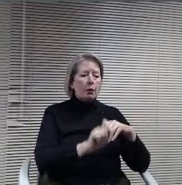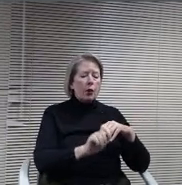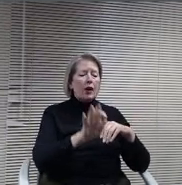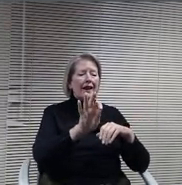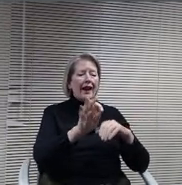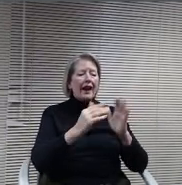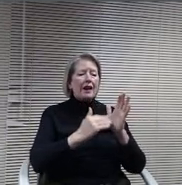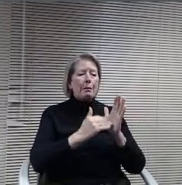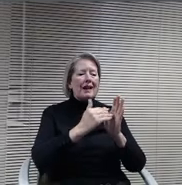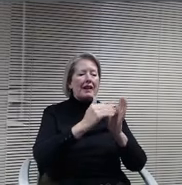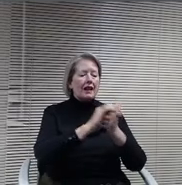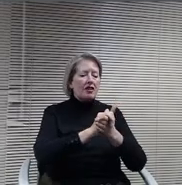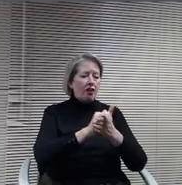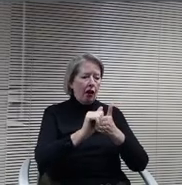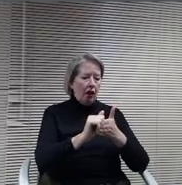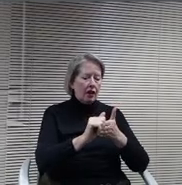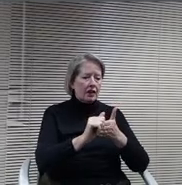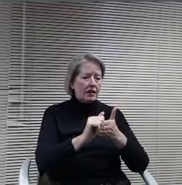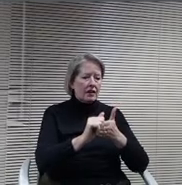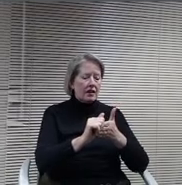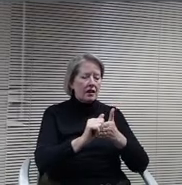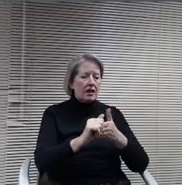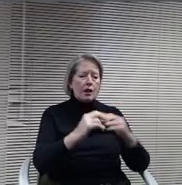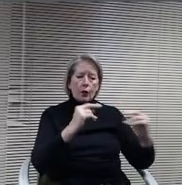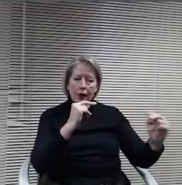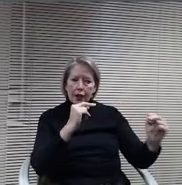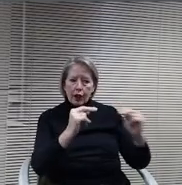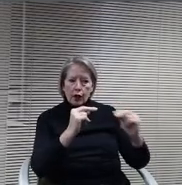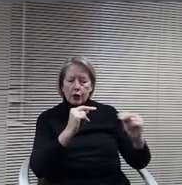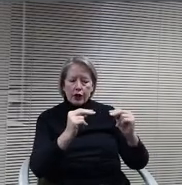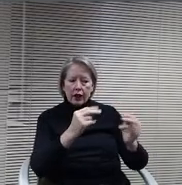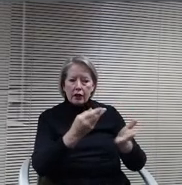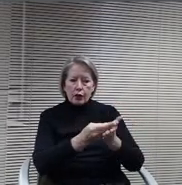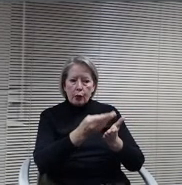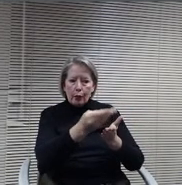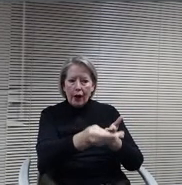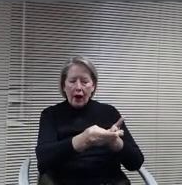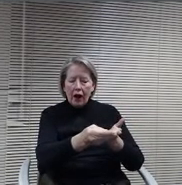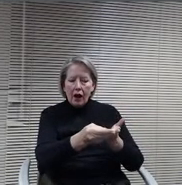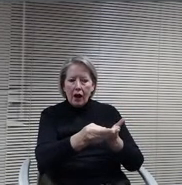We've negotiated a purchase prices we're not. We're not locked in.